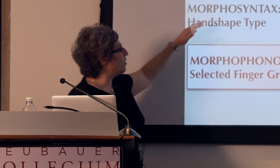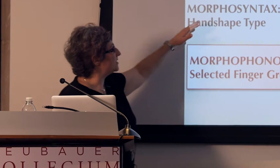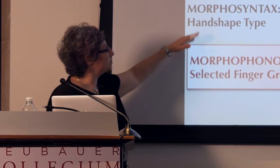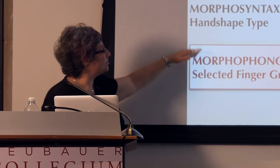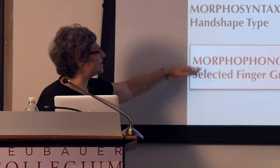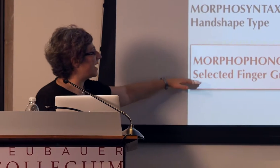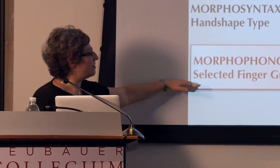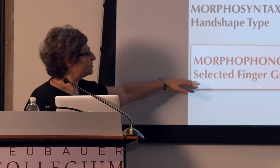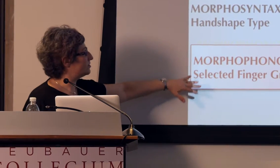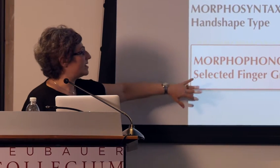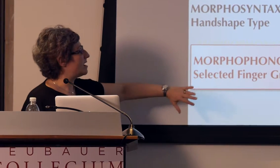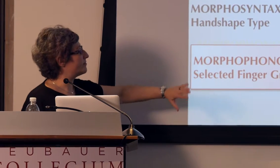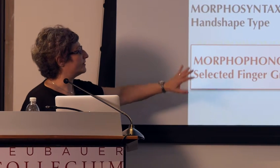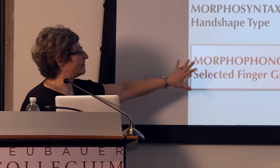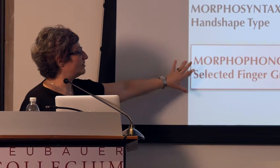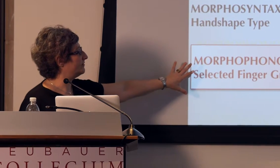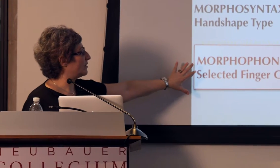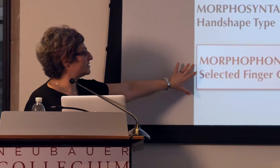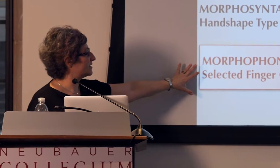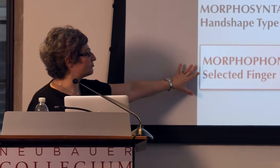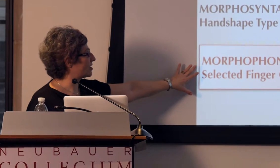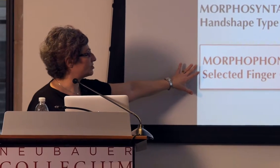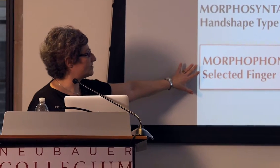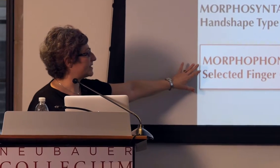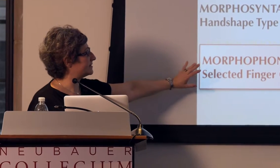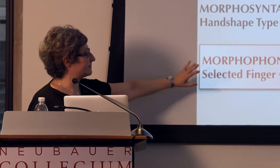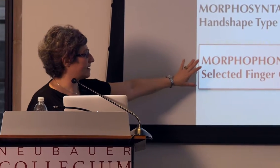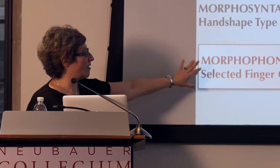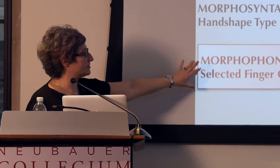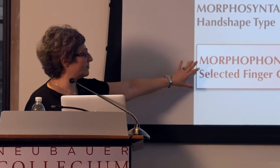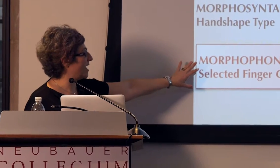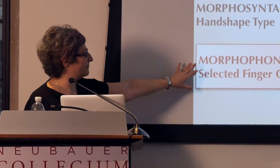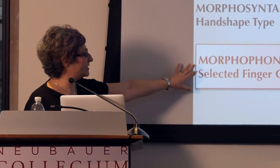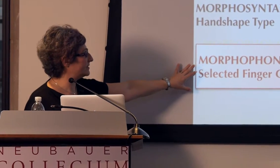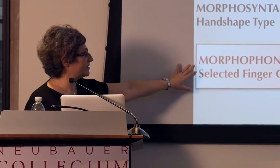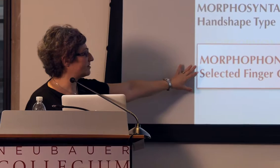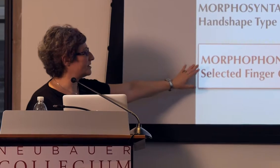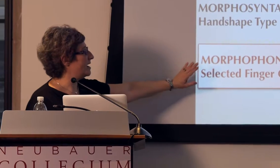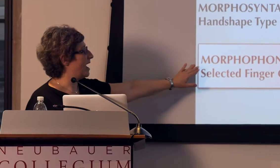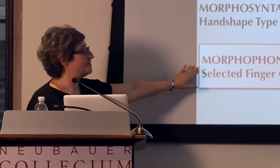So I want to turn now to another level of linguistic structure that's also in evidence here,